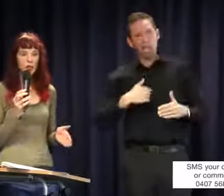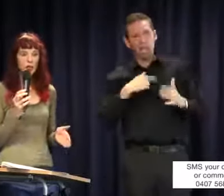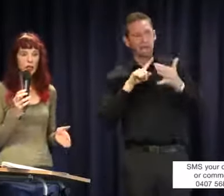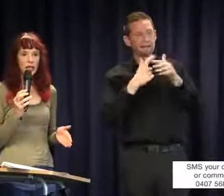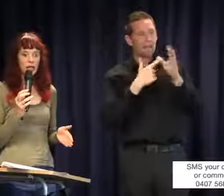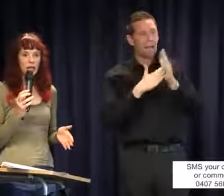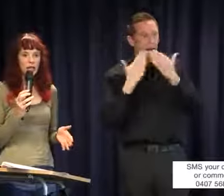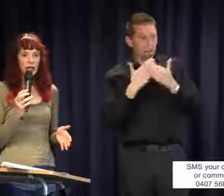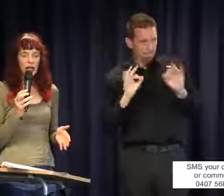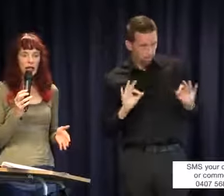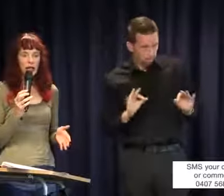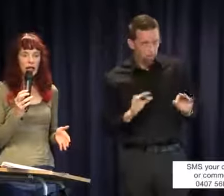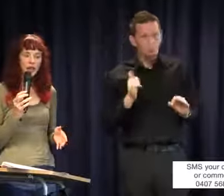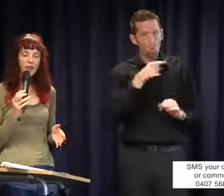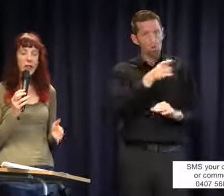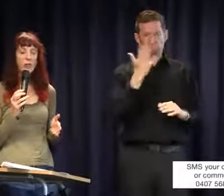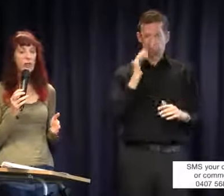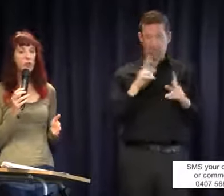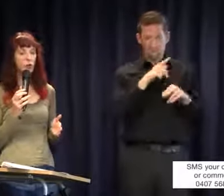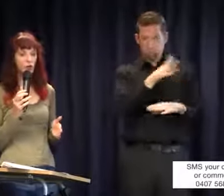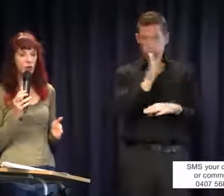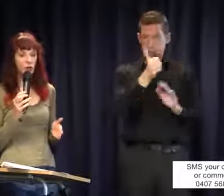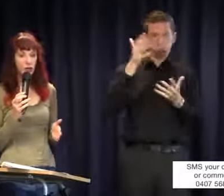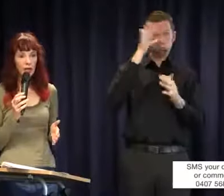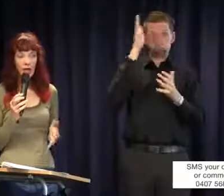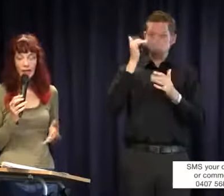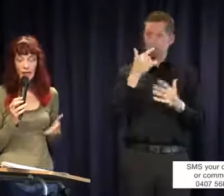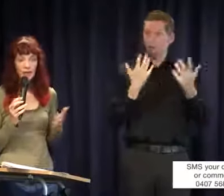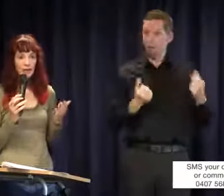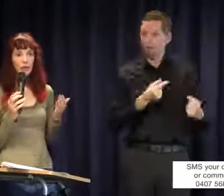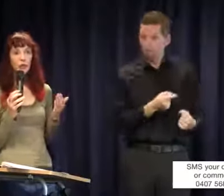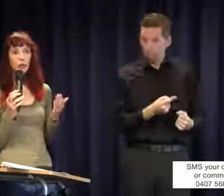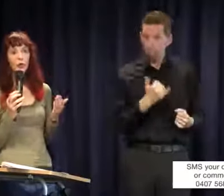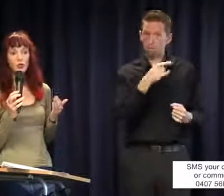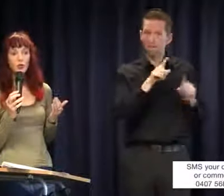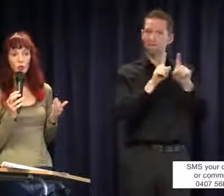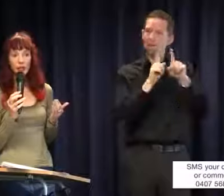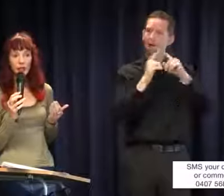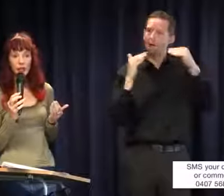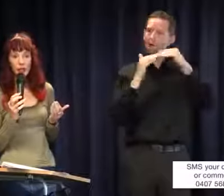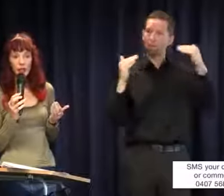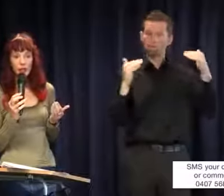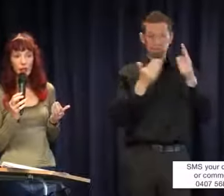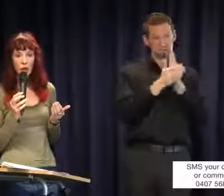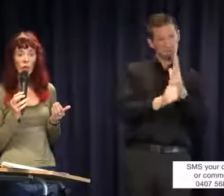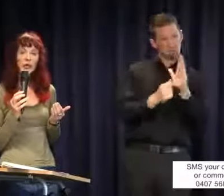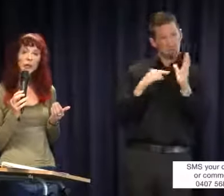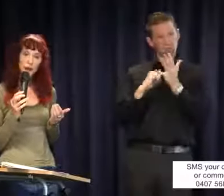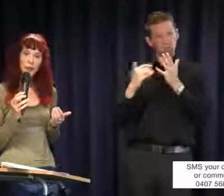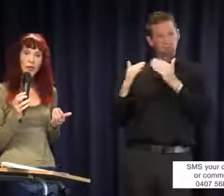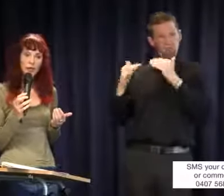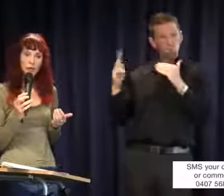Auslan and had the same skills as a level 2/3 interpreter, well then it might be seen